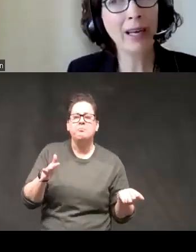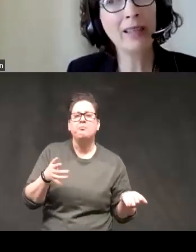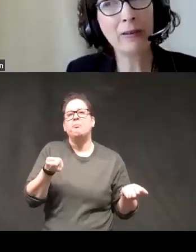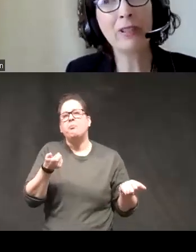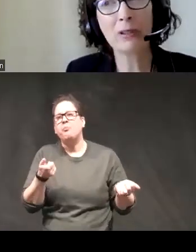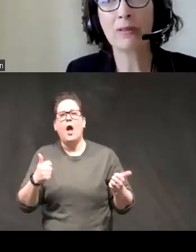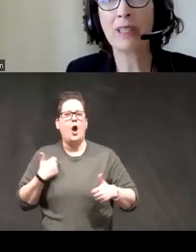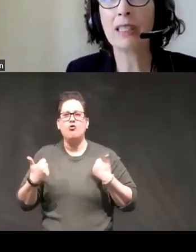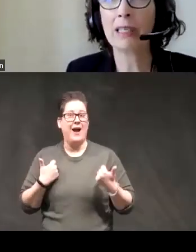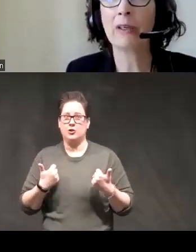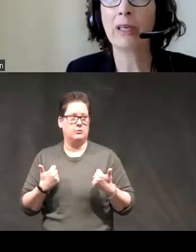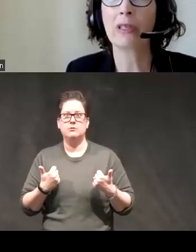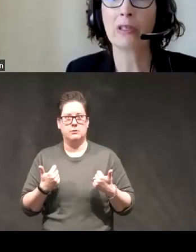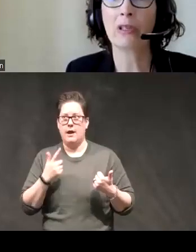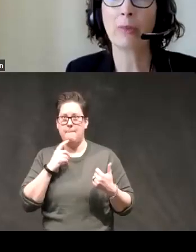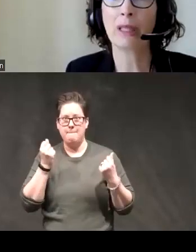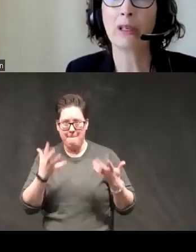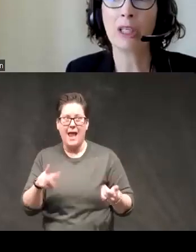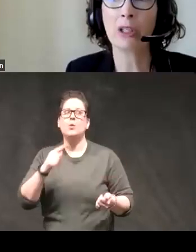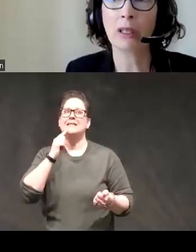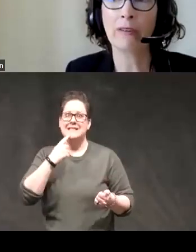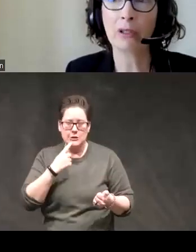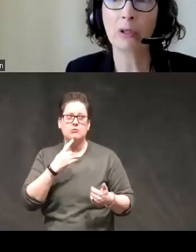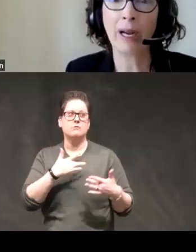got a lot of folks with very serious concerns about their aggression a lot of folks who were